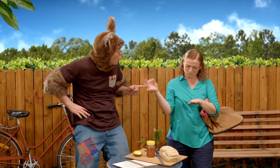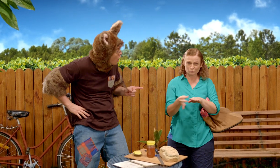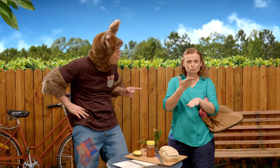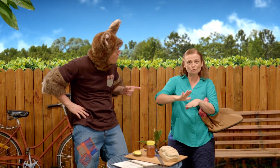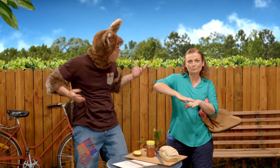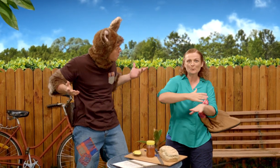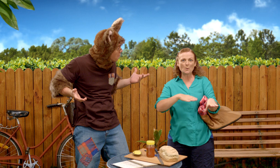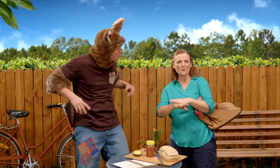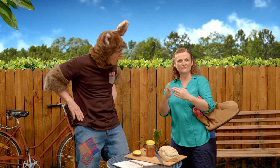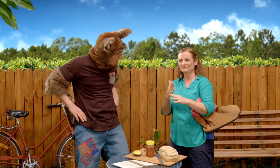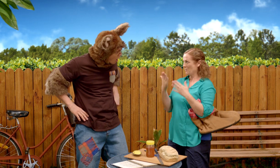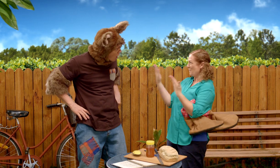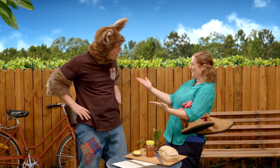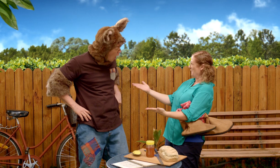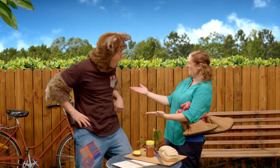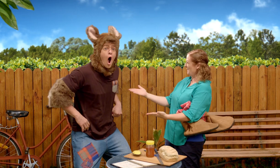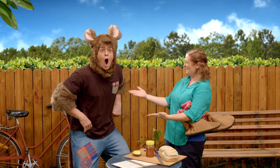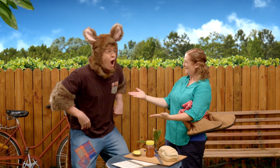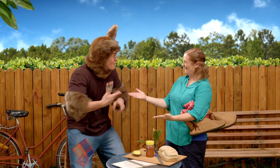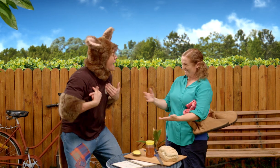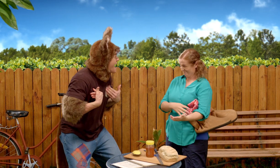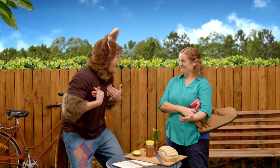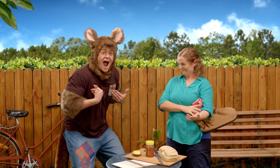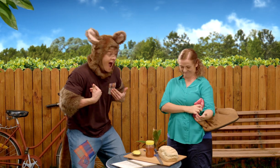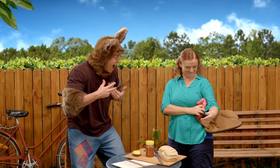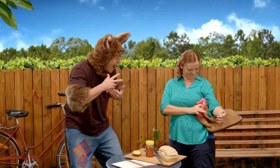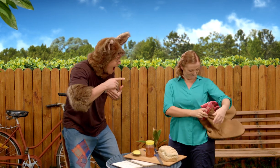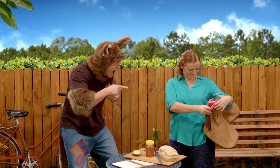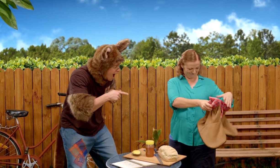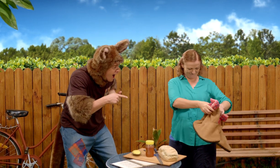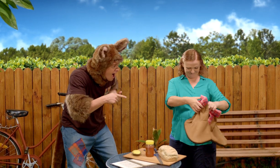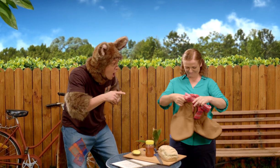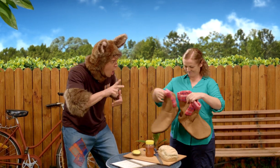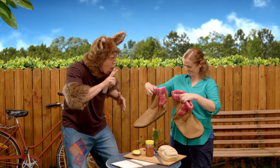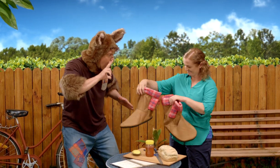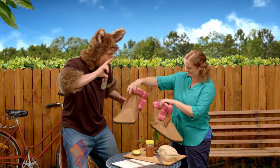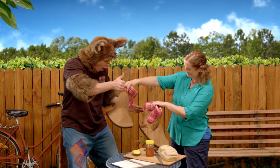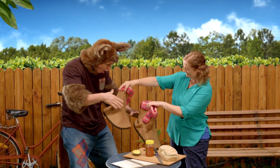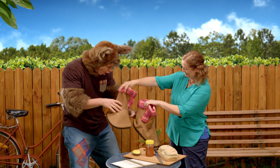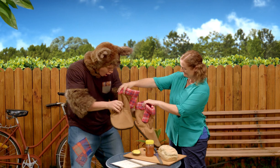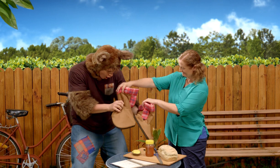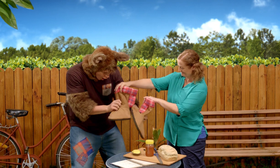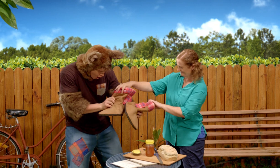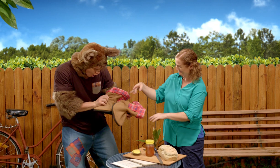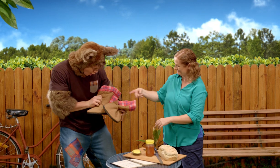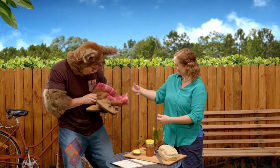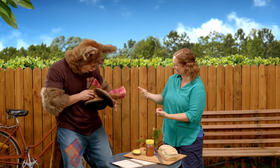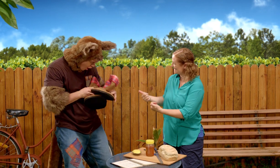to make these new boots for you. For me? Oh wow they look great.